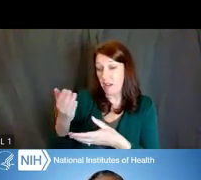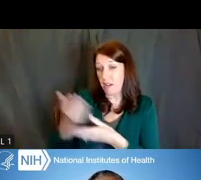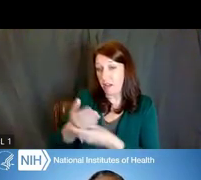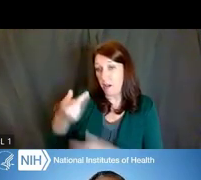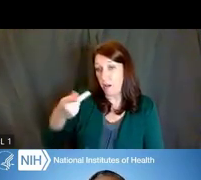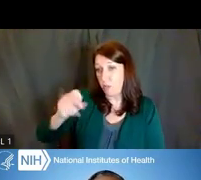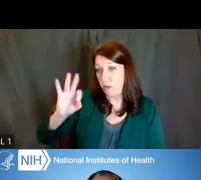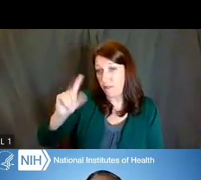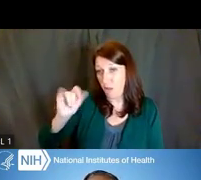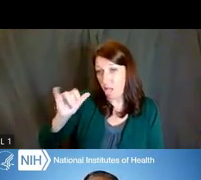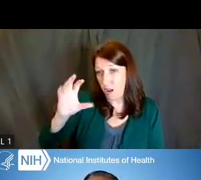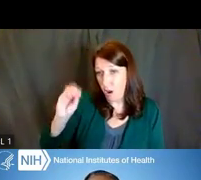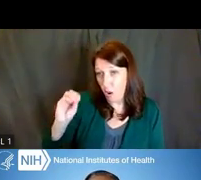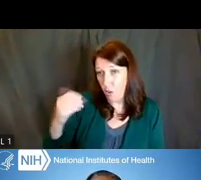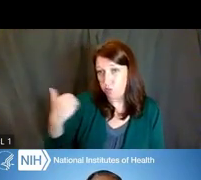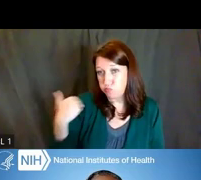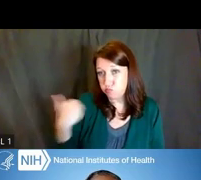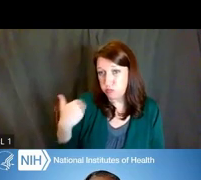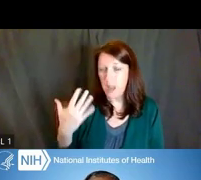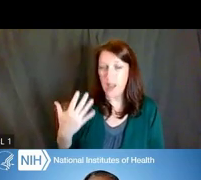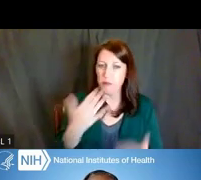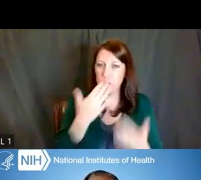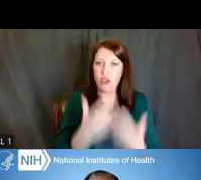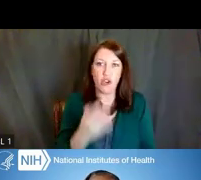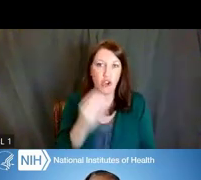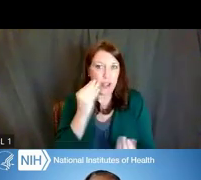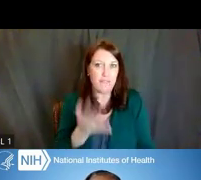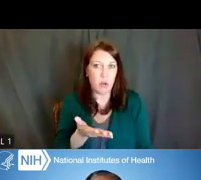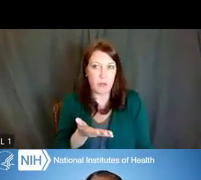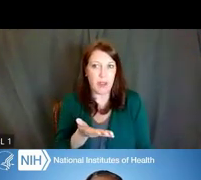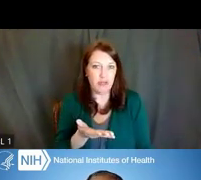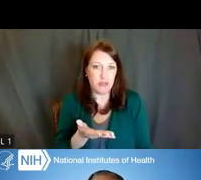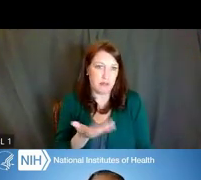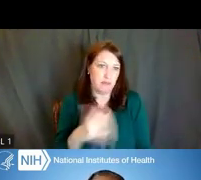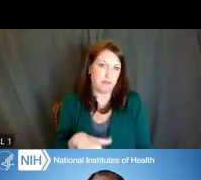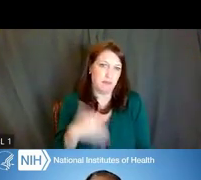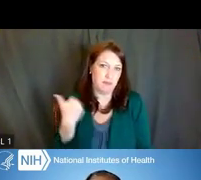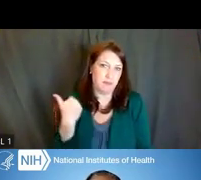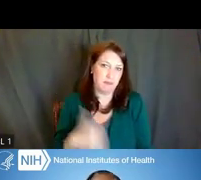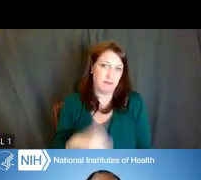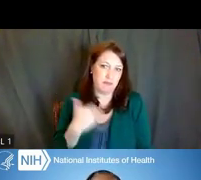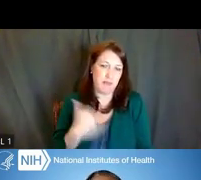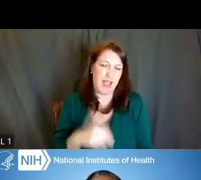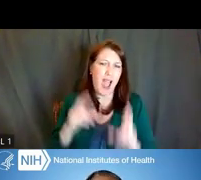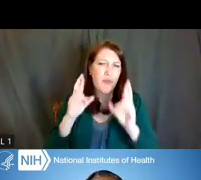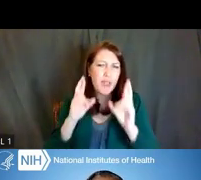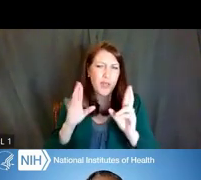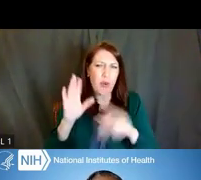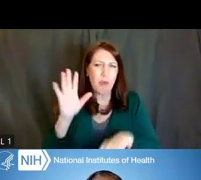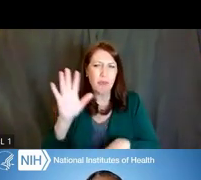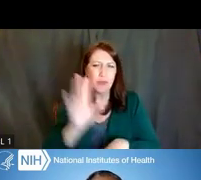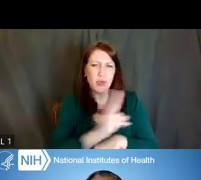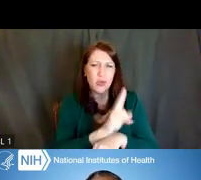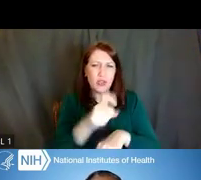It just has so much good information there for you, and I hope that you're going to take some time to explore the Matchmaker tool.